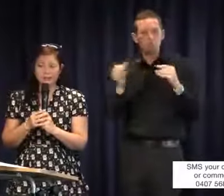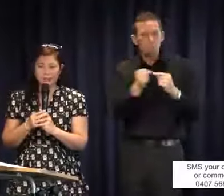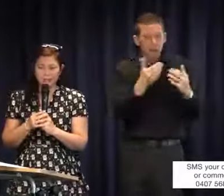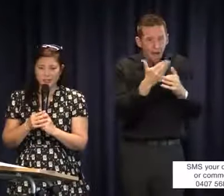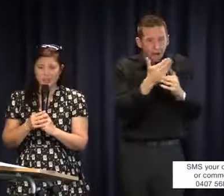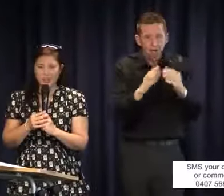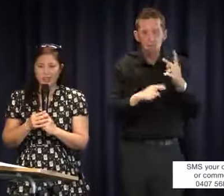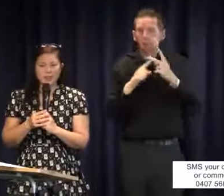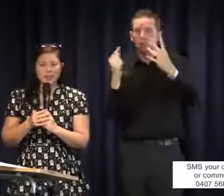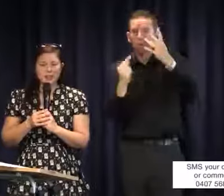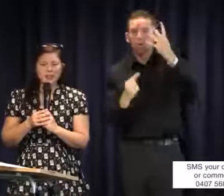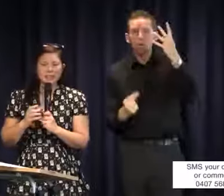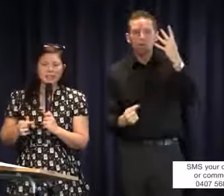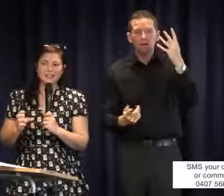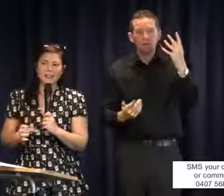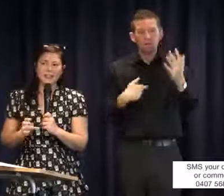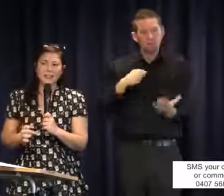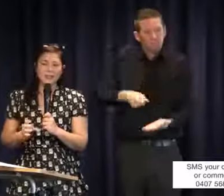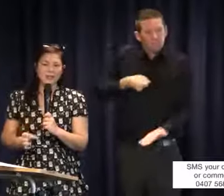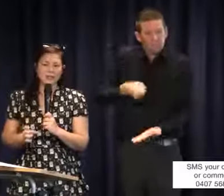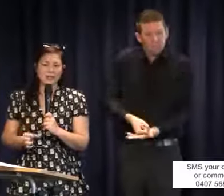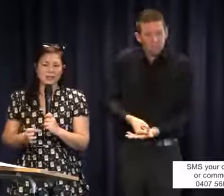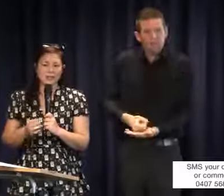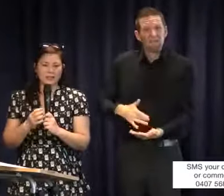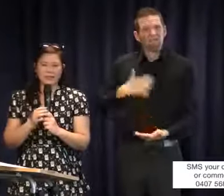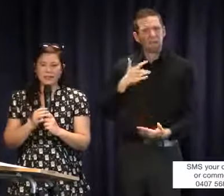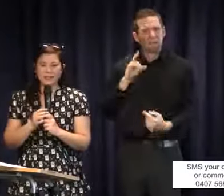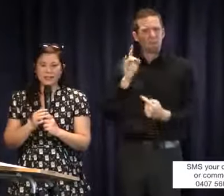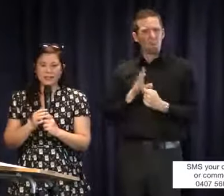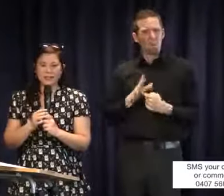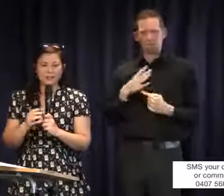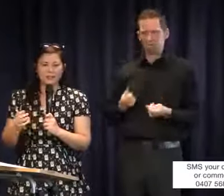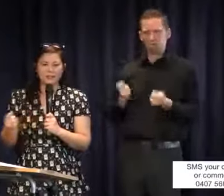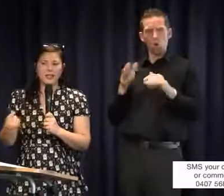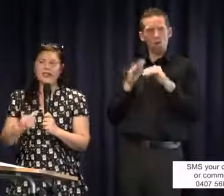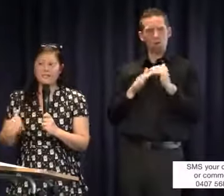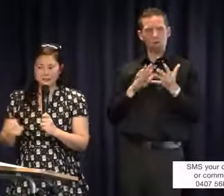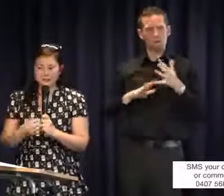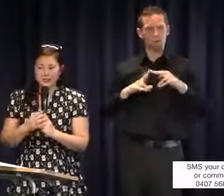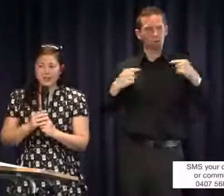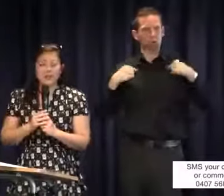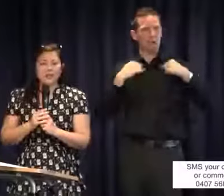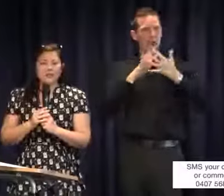resources, I think this is a really important subject that needs to be tackled collectively,